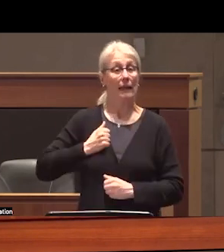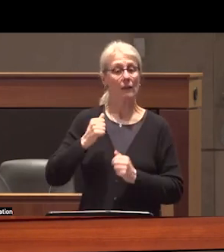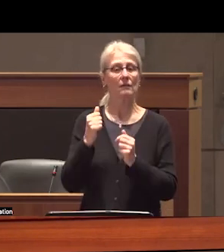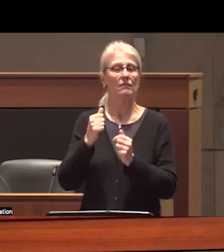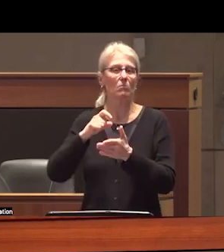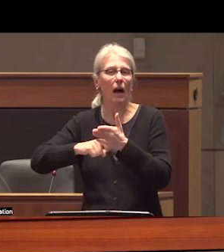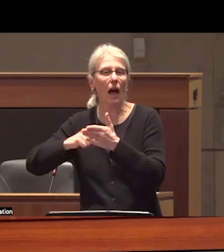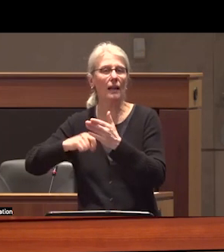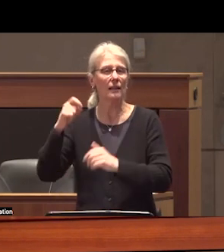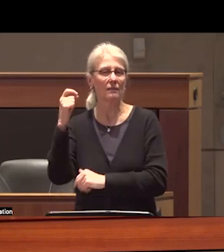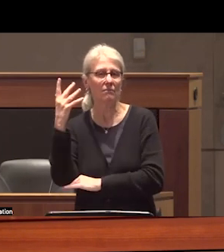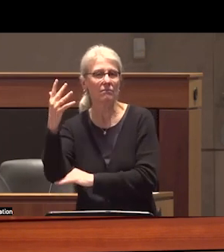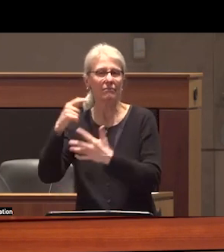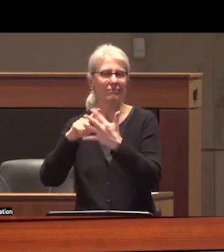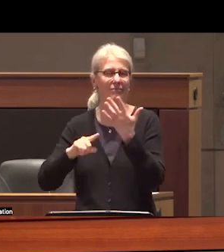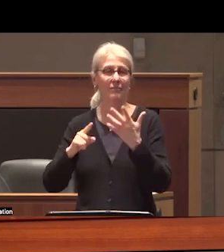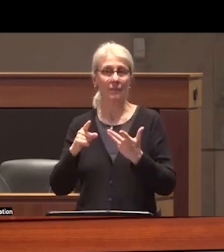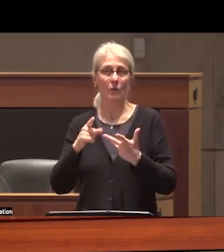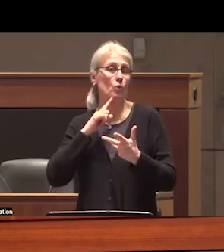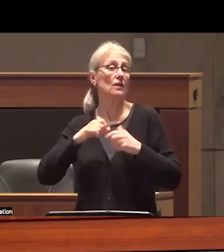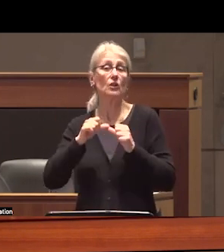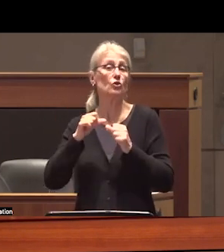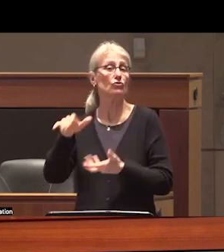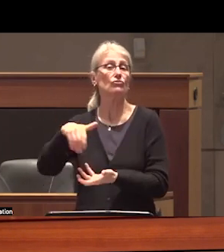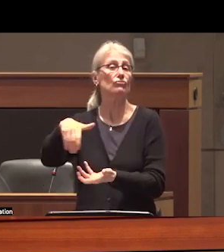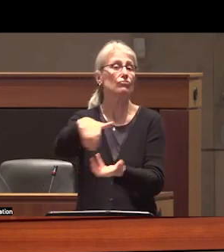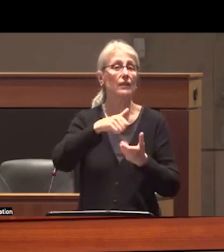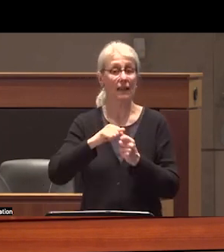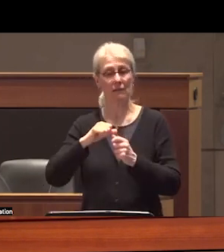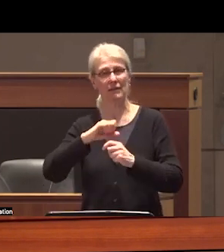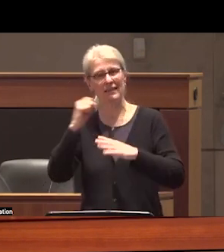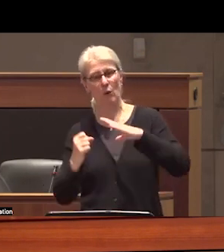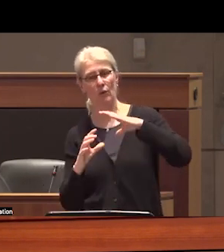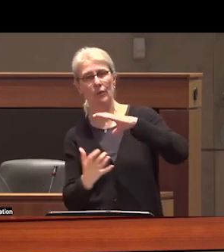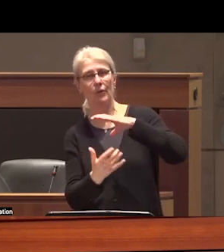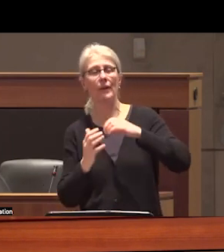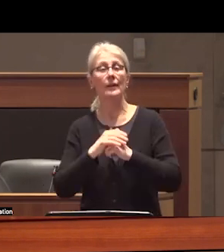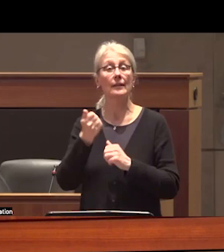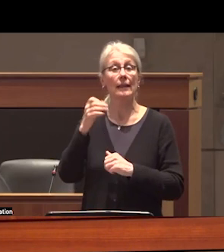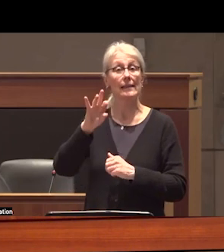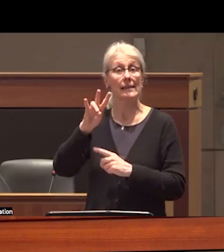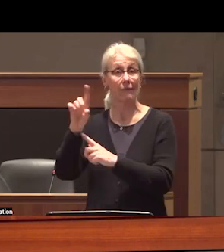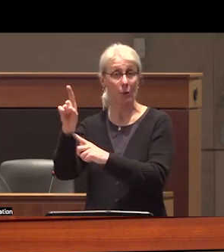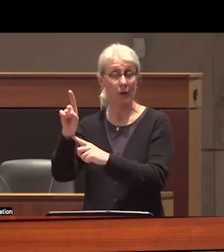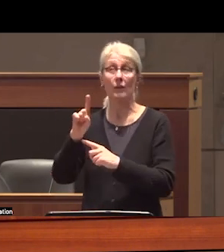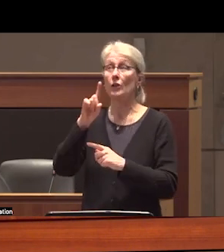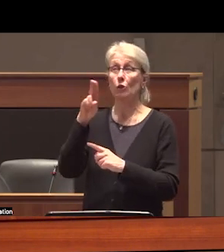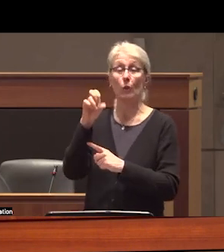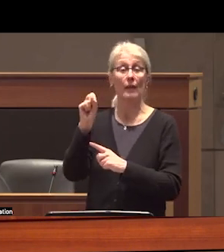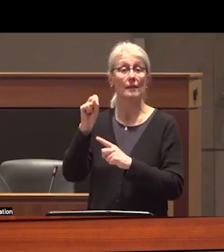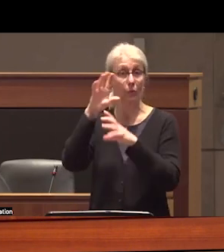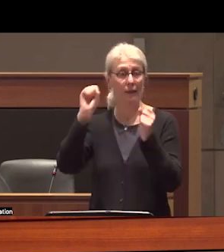near total impunity in the global South rewinding in 1971 then US president Richard Nixon's famous